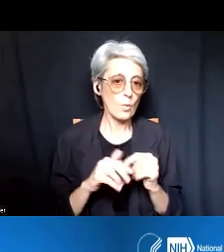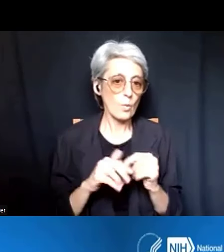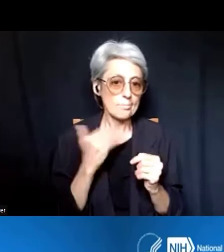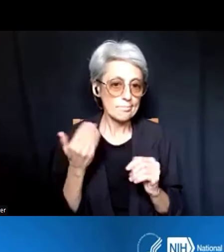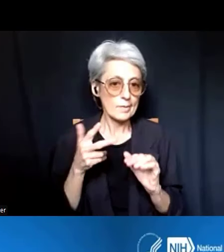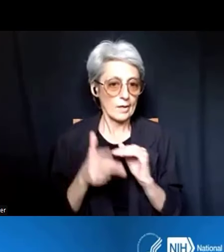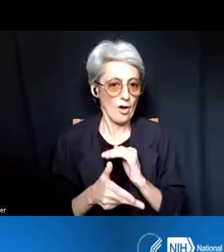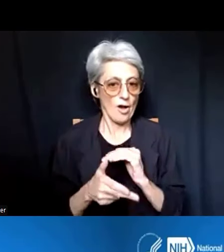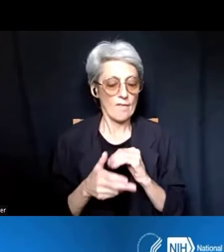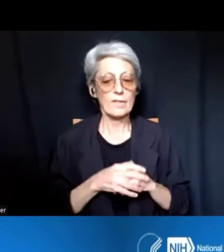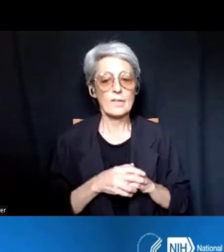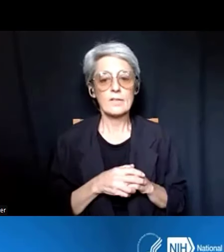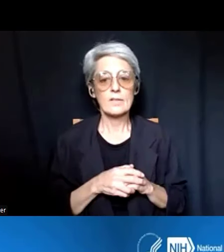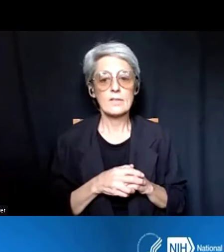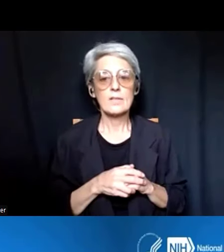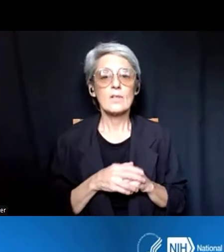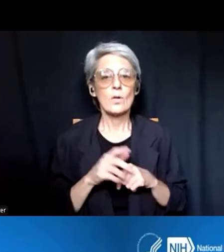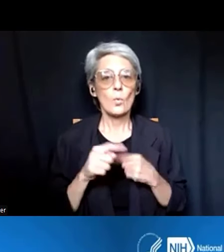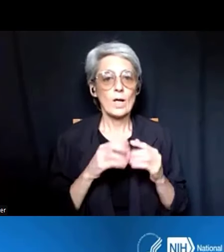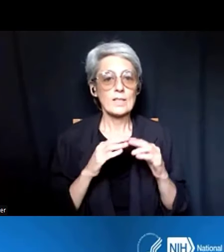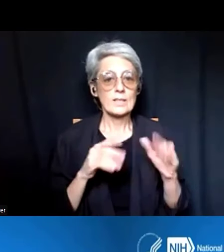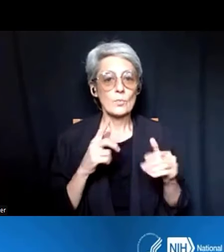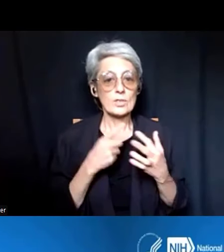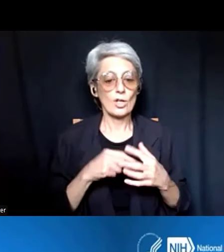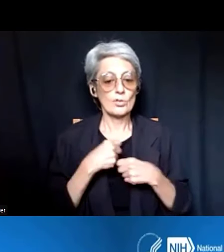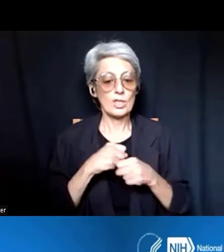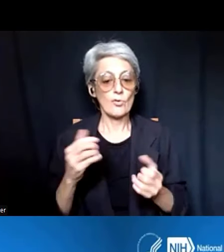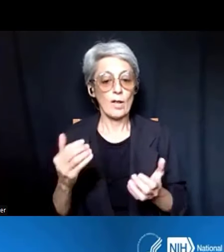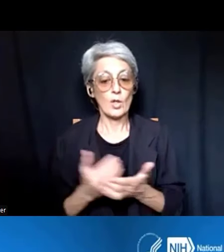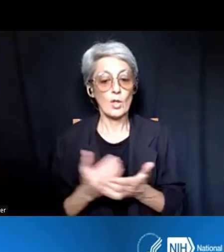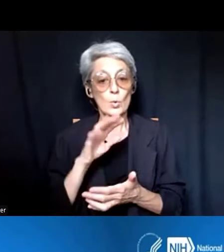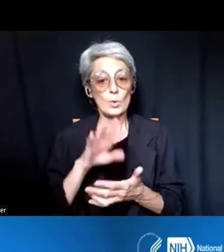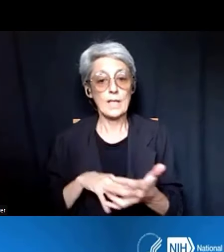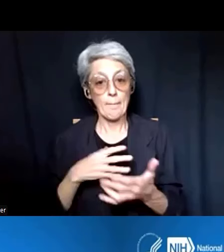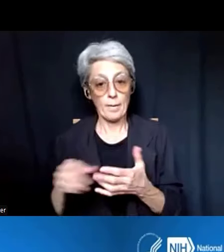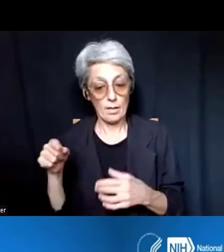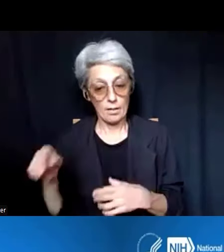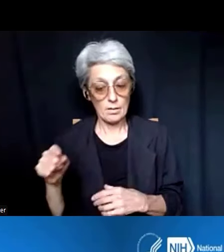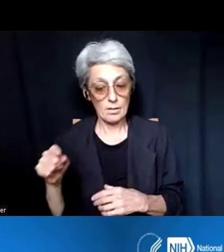when the system will start generating the new table format versus the one we are currently doing.